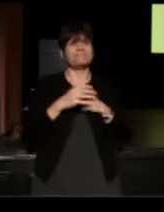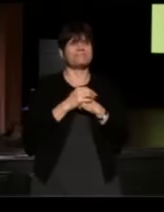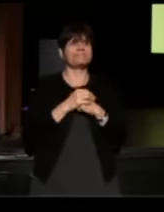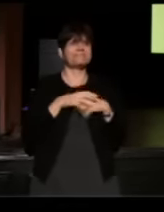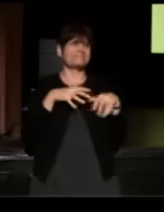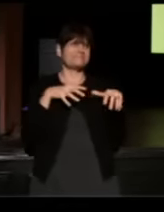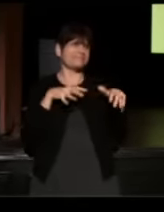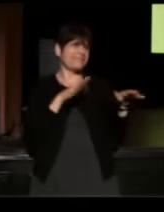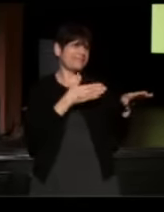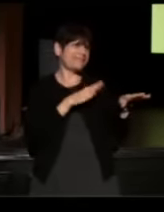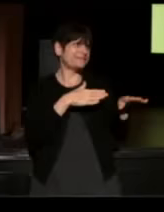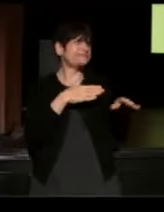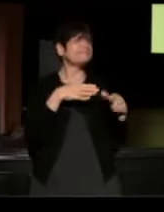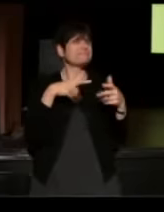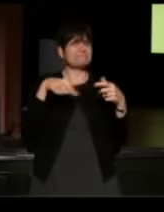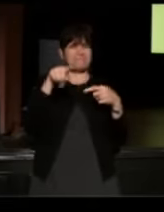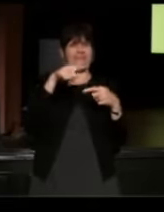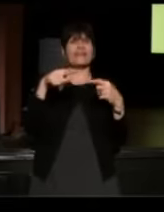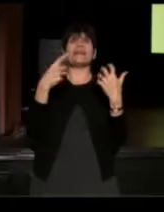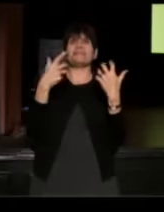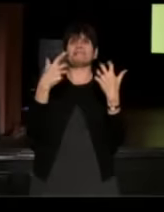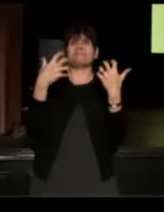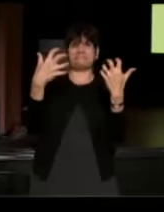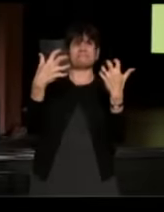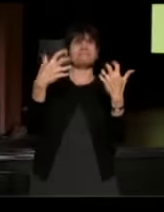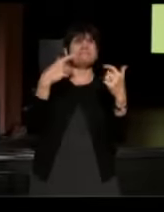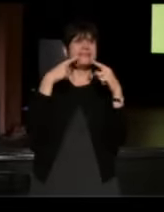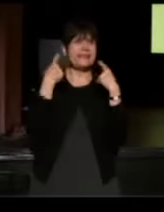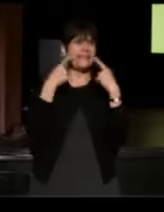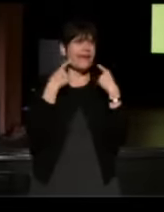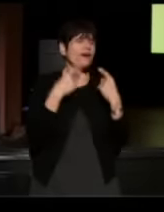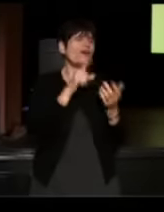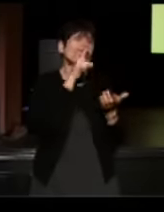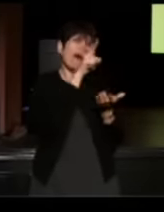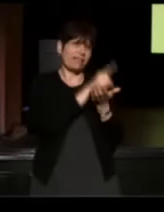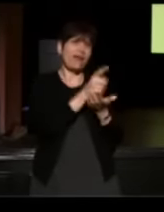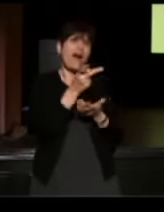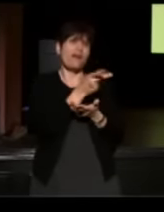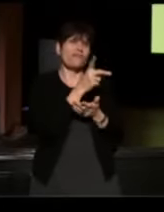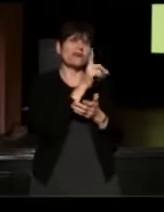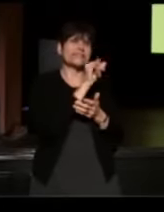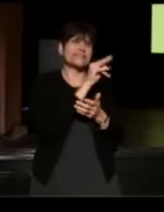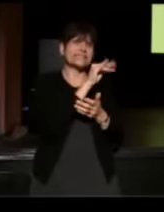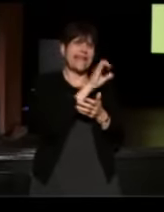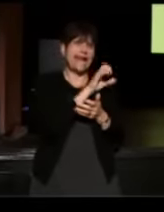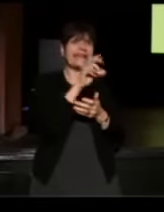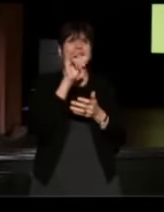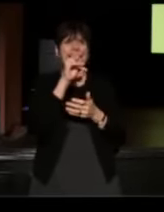So, we fell in love with Danny and Annie. Danny and Annie fell in love with StoryCorps,